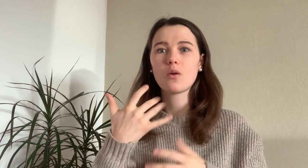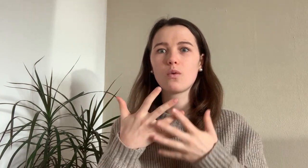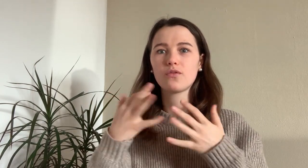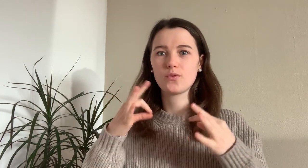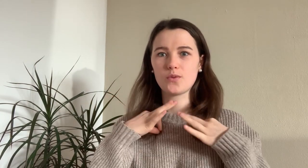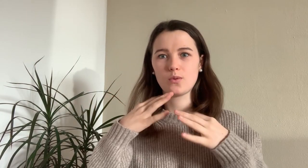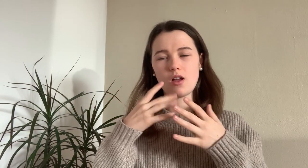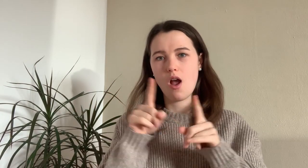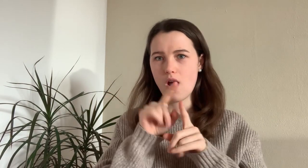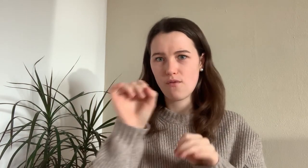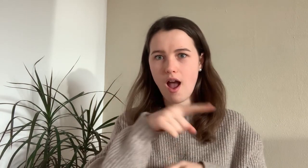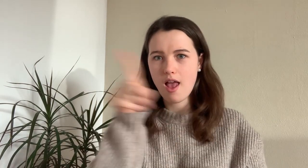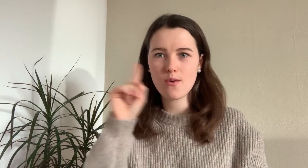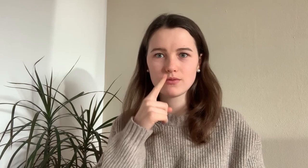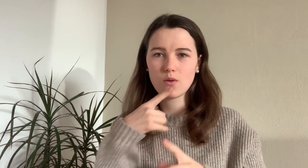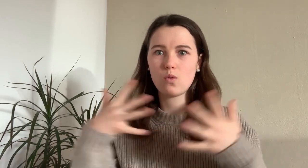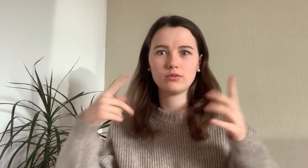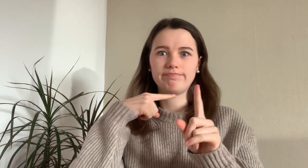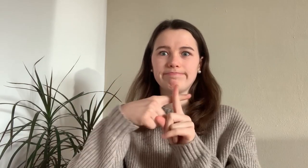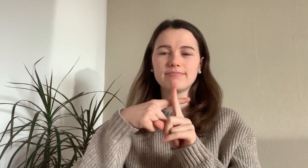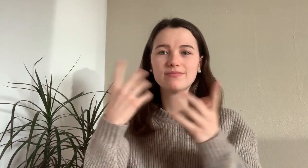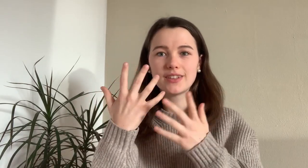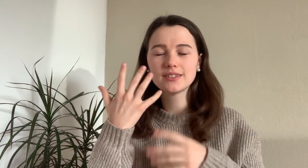Well, for me and every deaf person a huge plus is